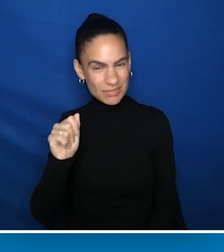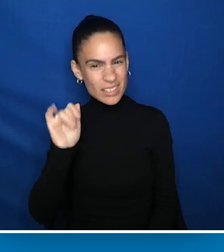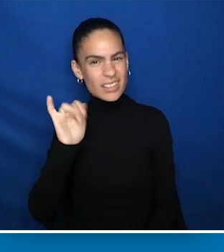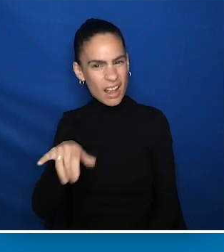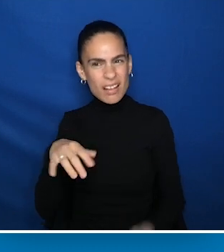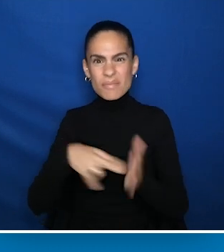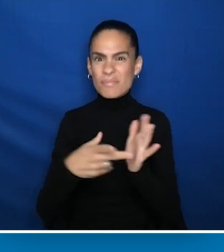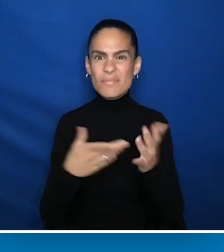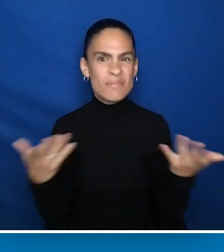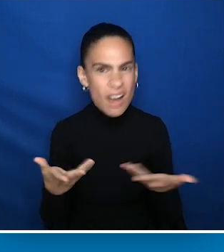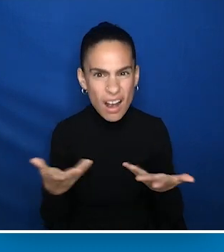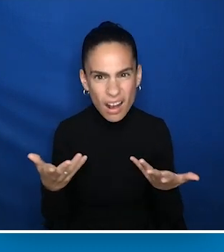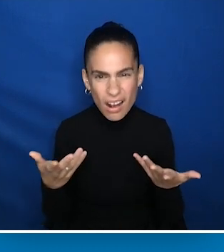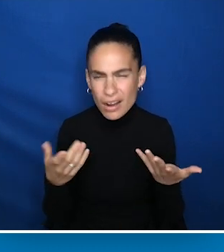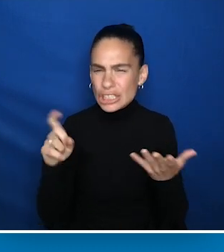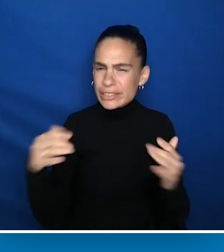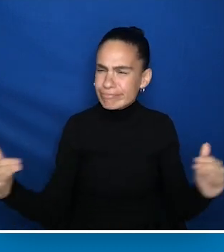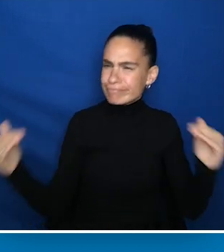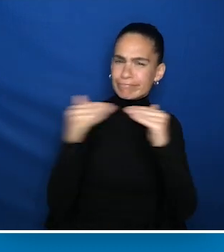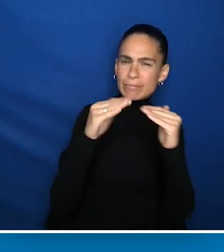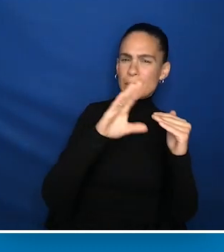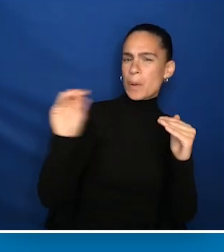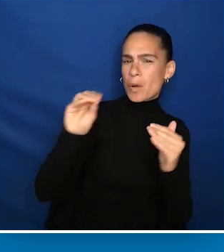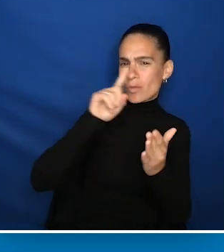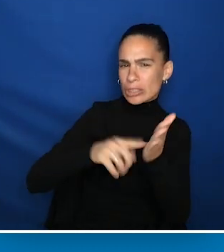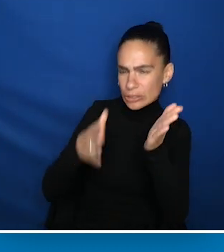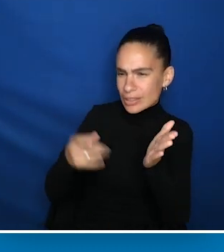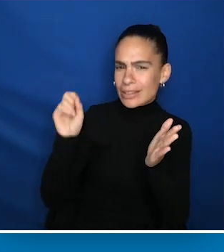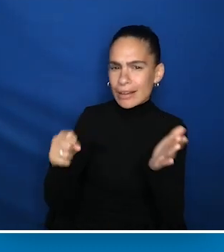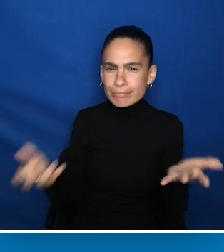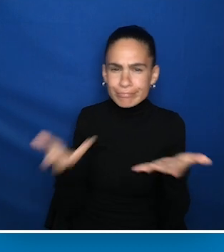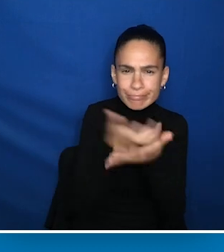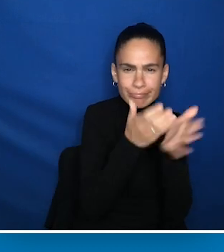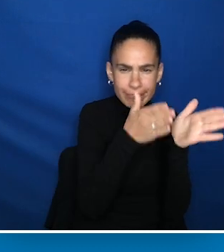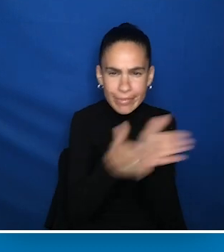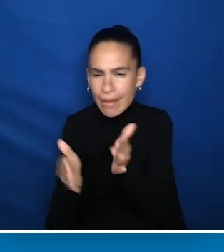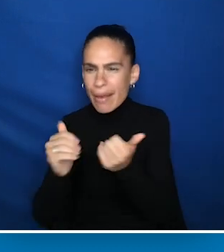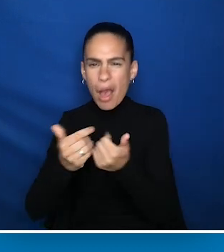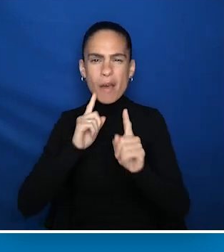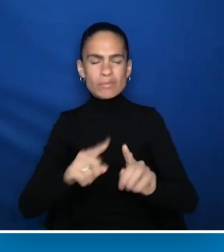This also means being a co-researcher, helping to plan out how to answer those great questions we wish we knew answers to.